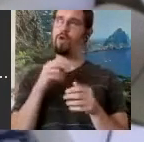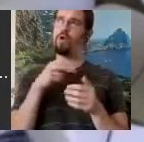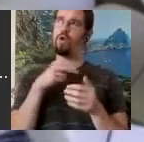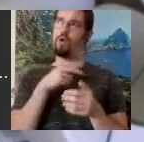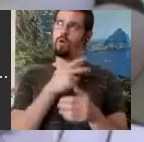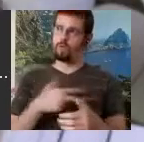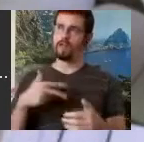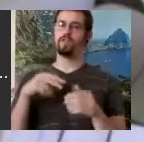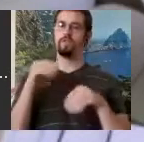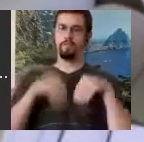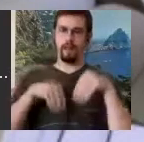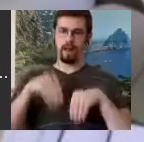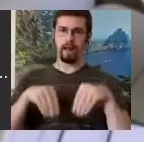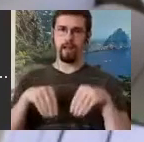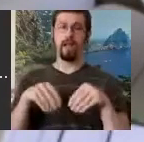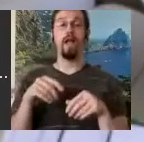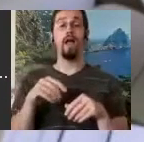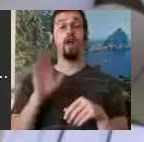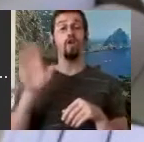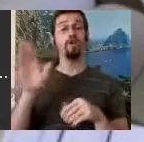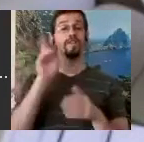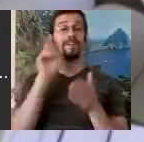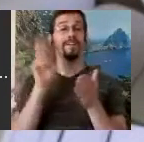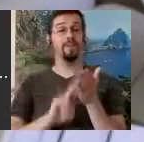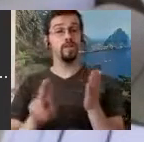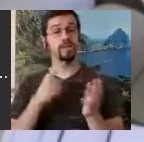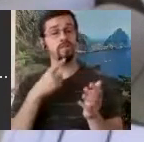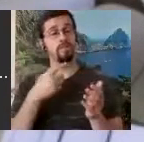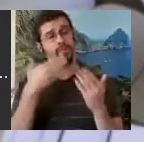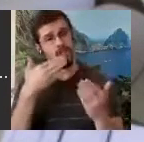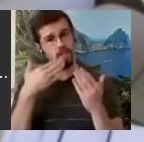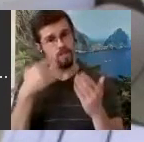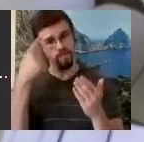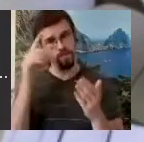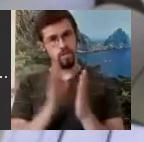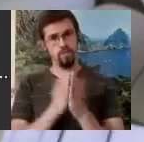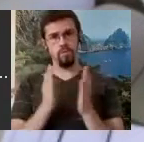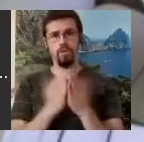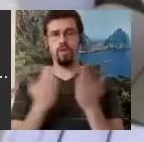her secretary thanking us for the book. And about three weeks later I get a